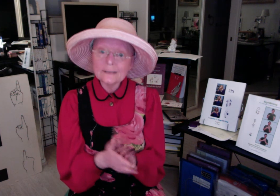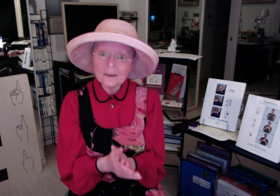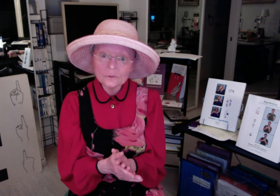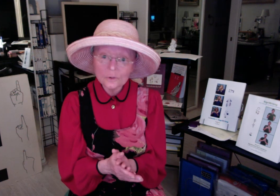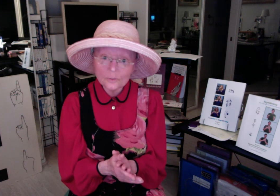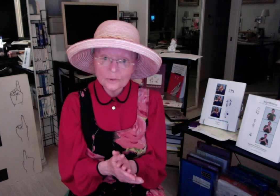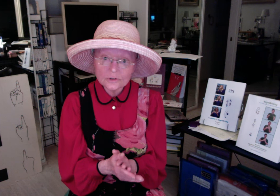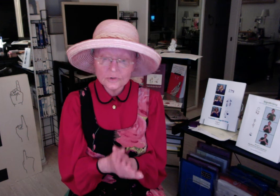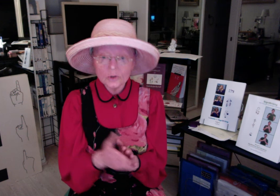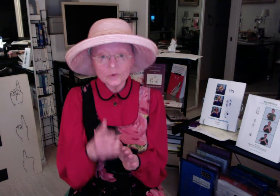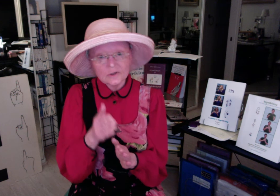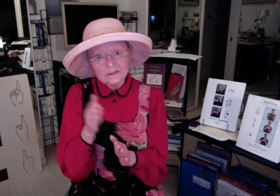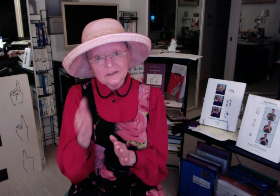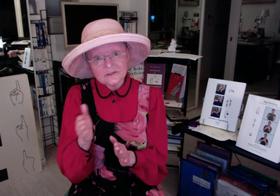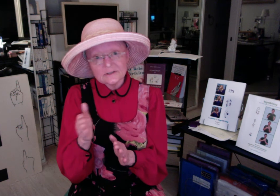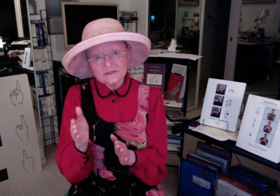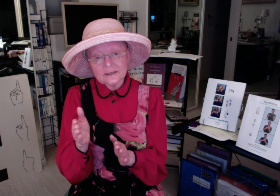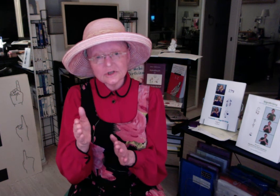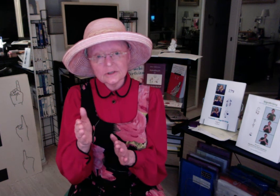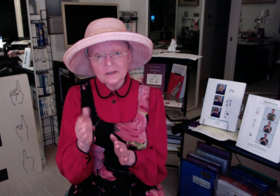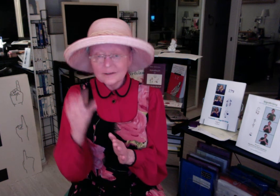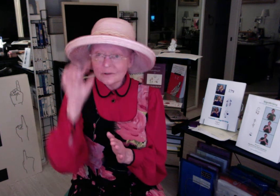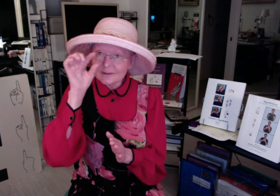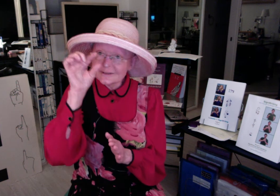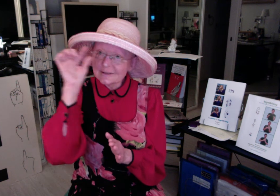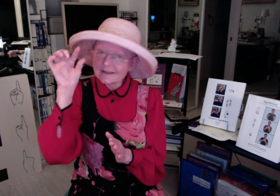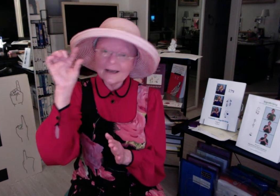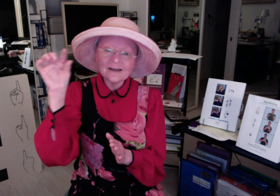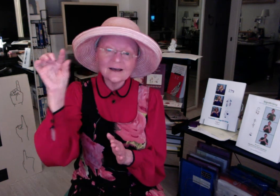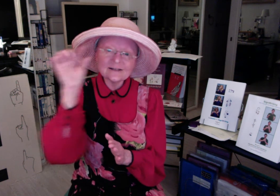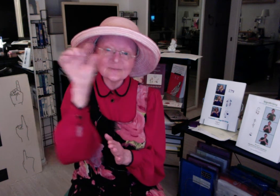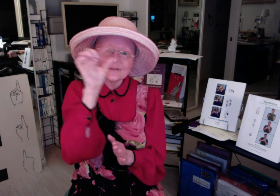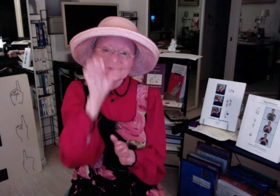books. You can go to the Lessons section. There are these little icons up at the top